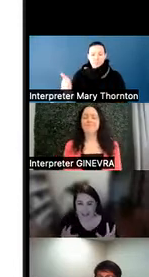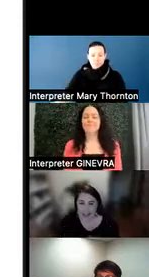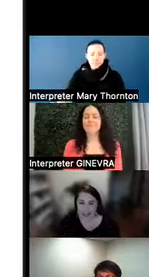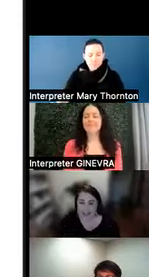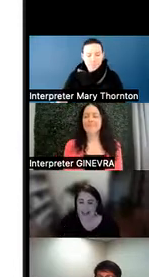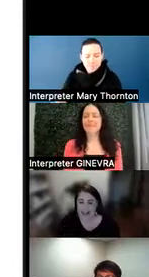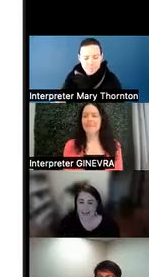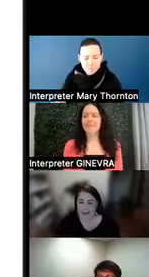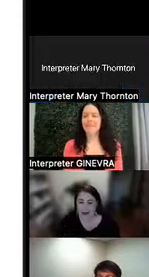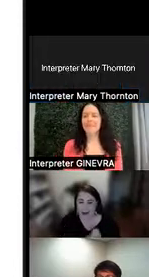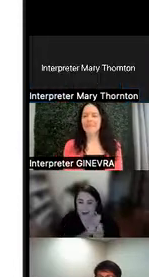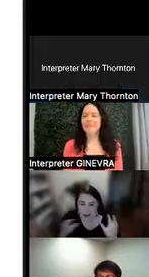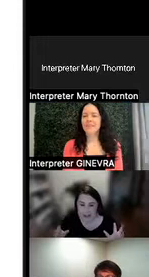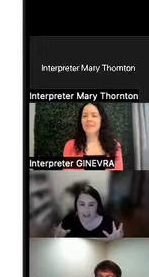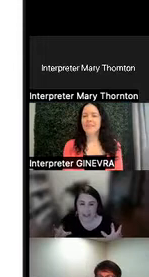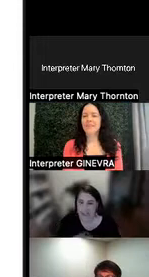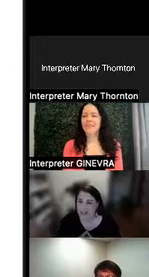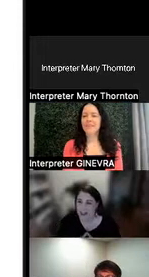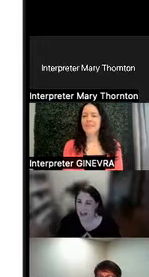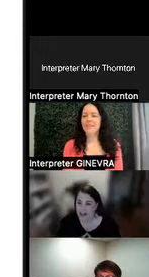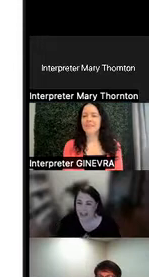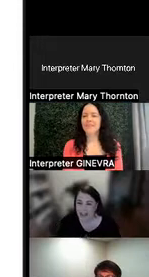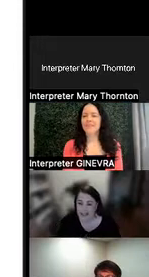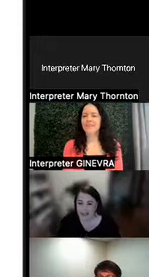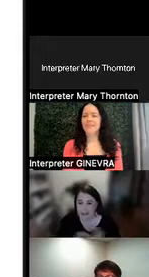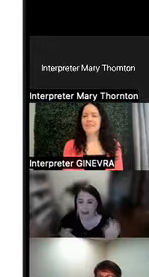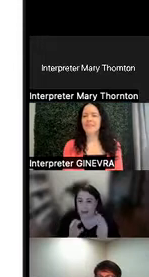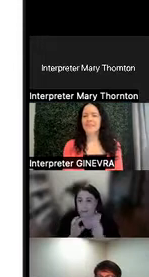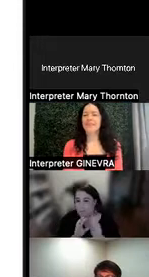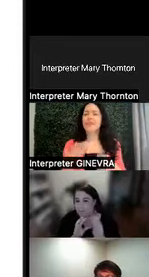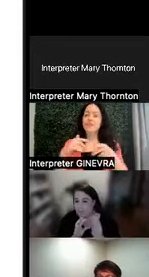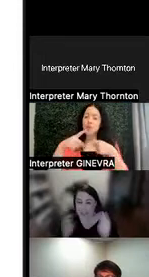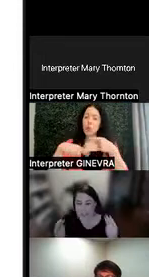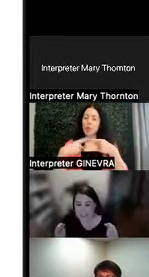that neurodiversity is not sort of one size fits